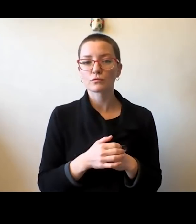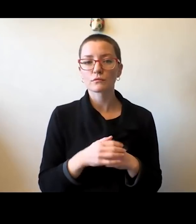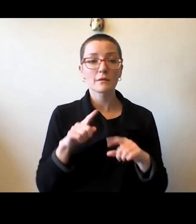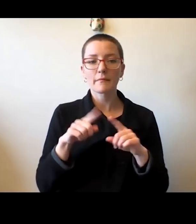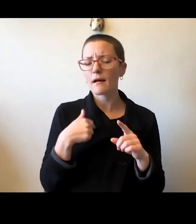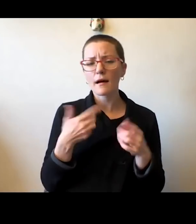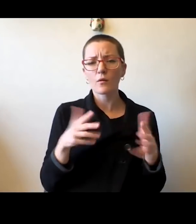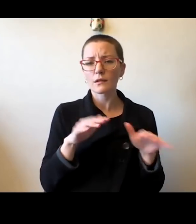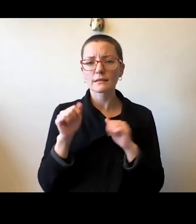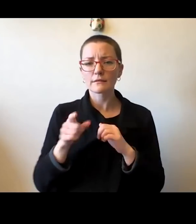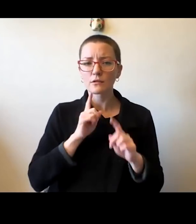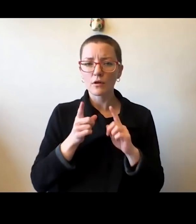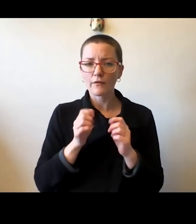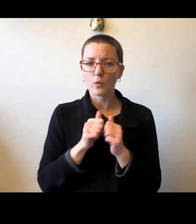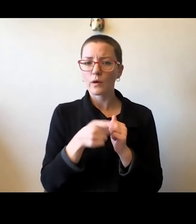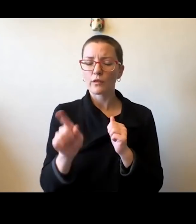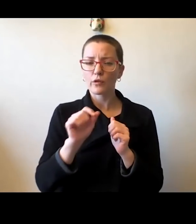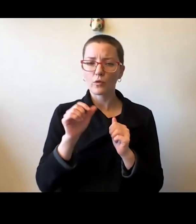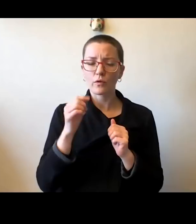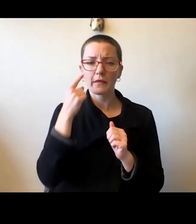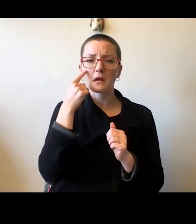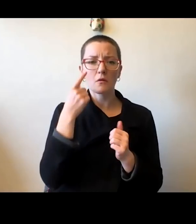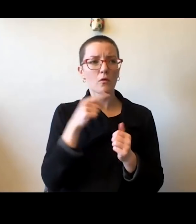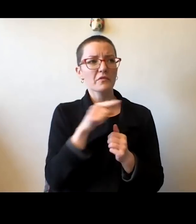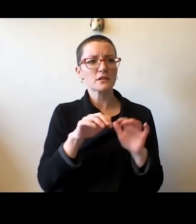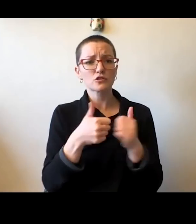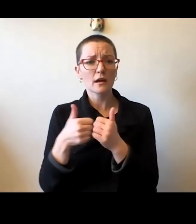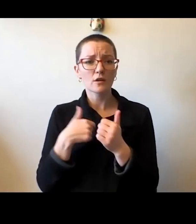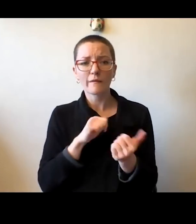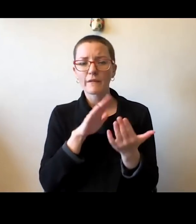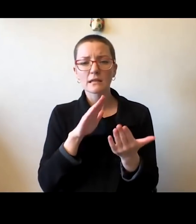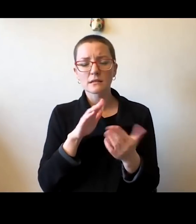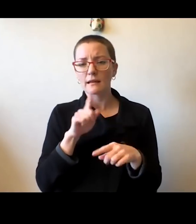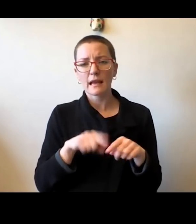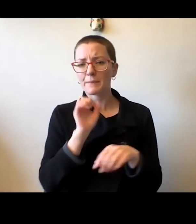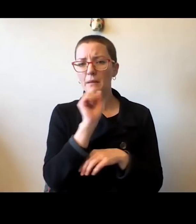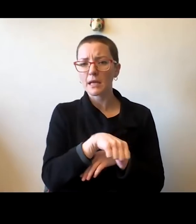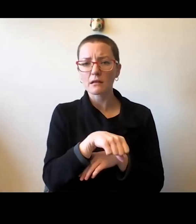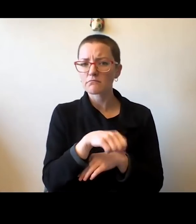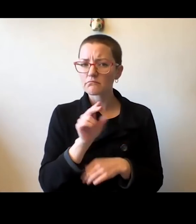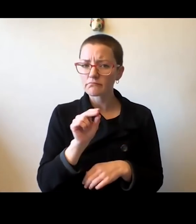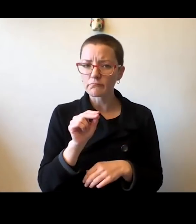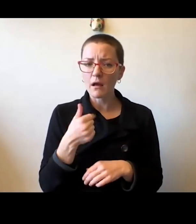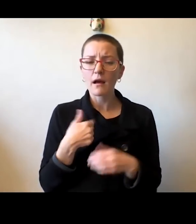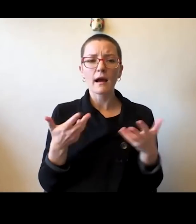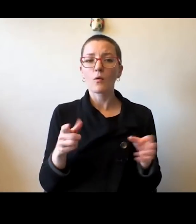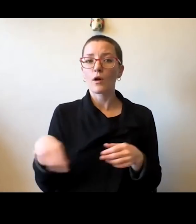that there, that these challenges that we face are insurmountable. Nor do I want anyone to mistakenly believe